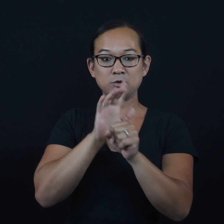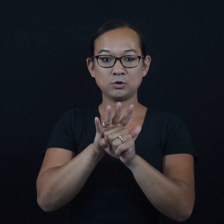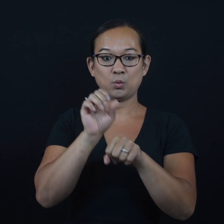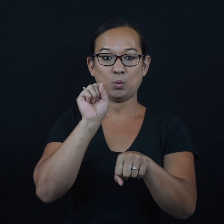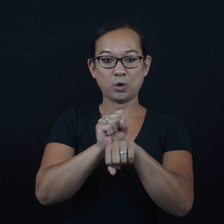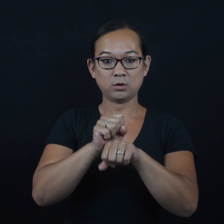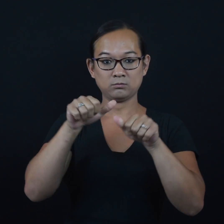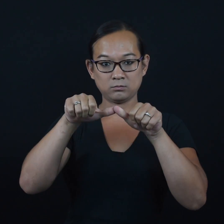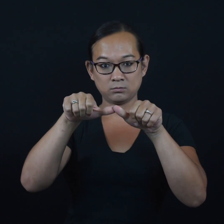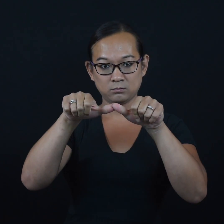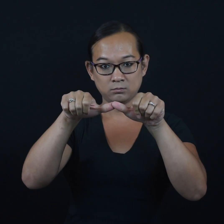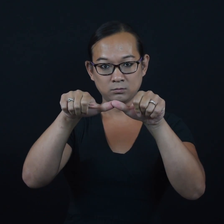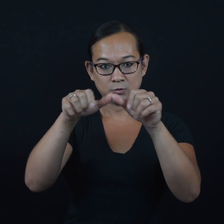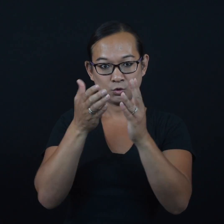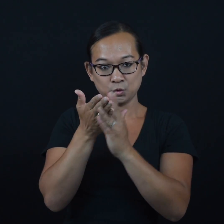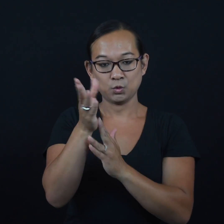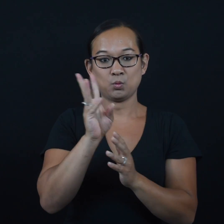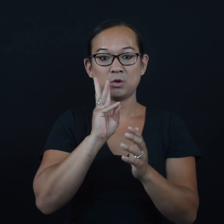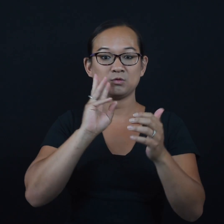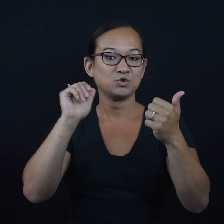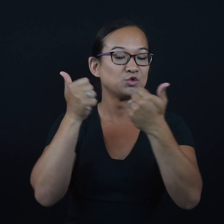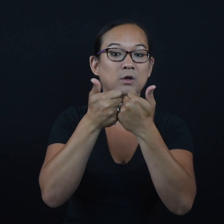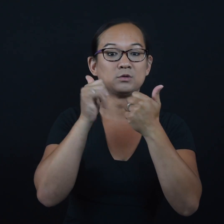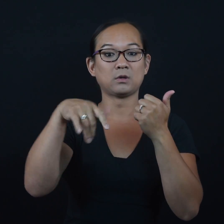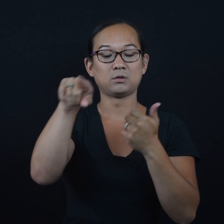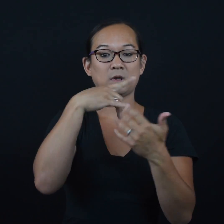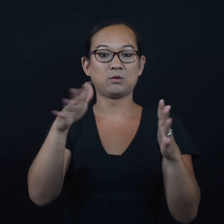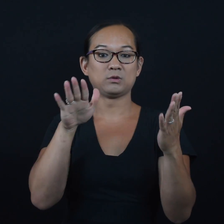ensure work could continue through water challenges they encountered.